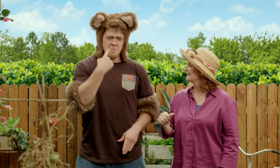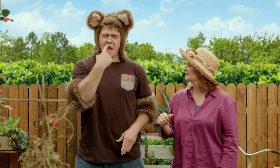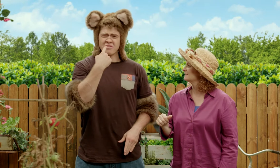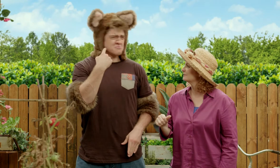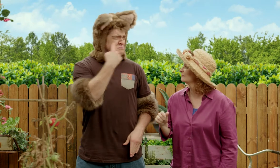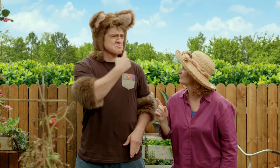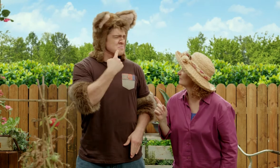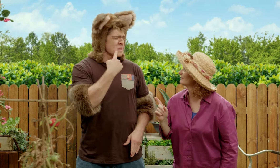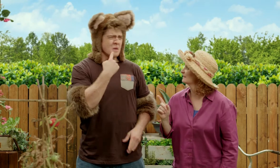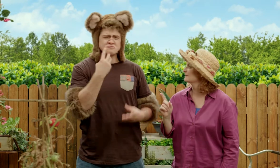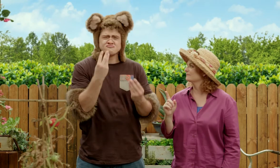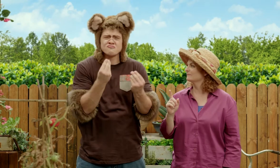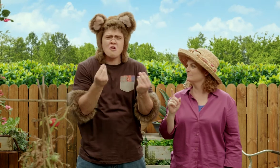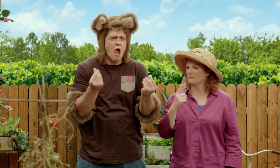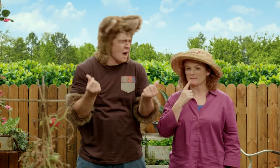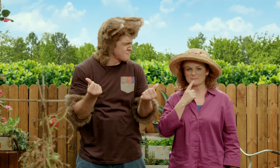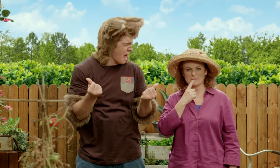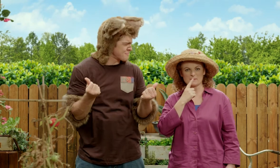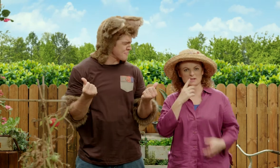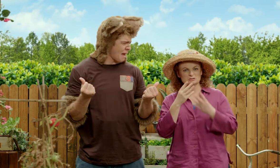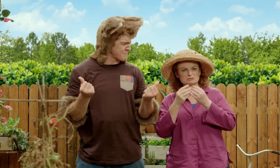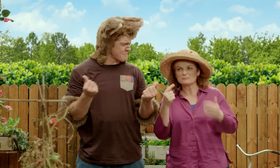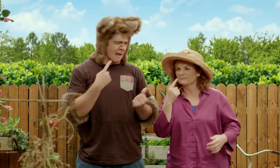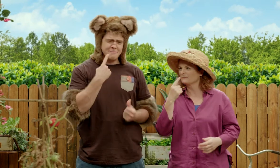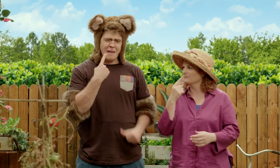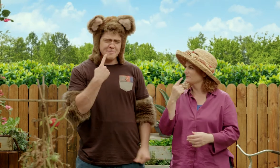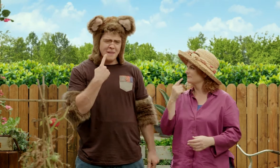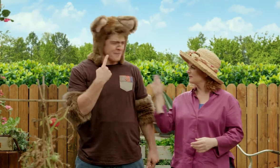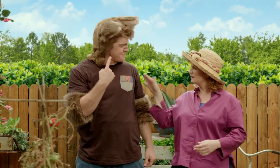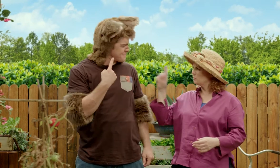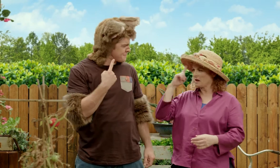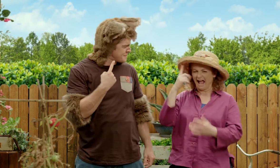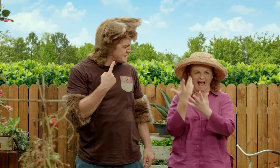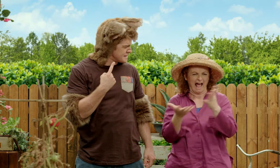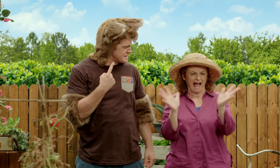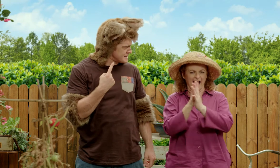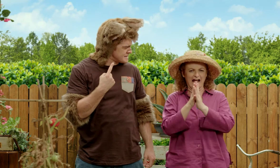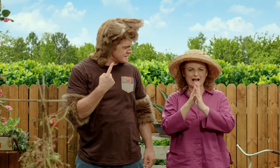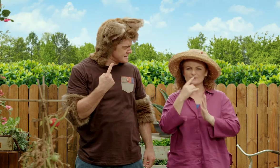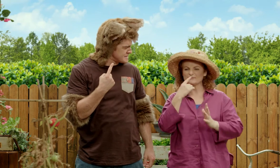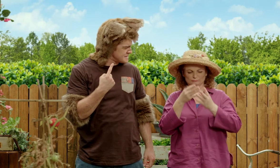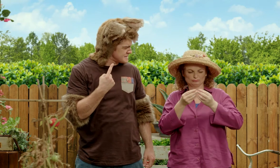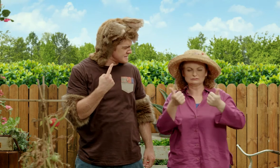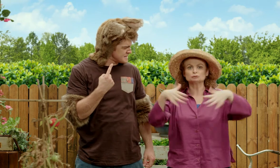But now my mouth, it's dry. Dry mouth, Possum? Well, how do we fix that?